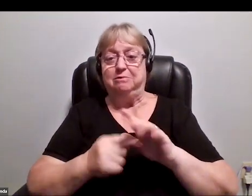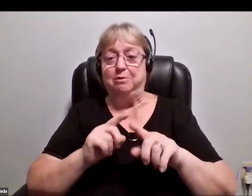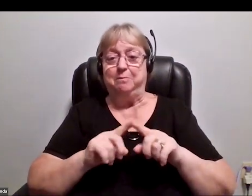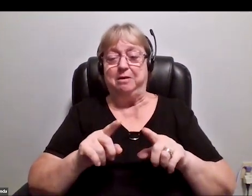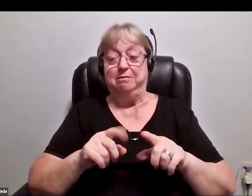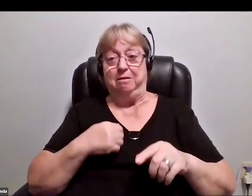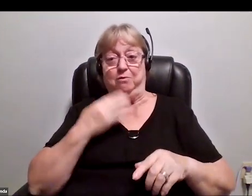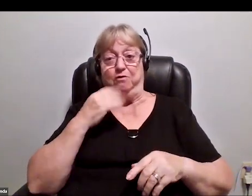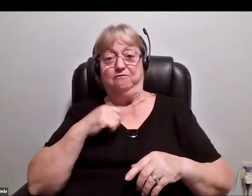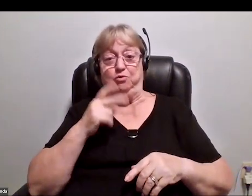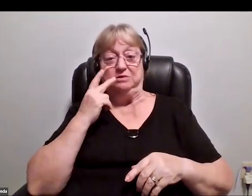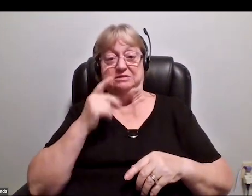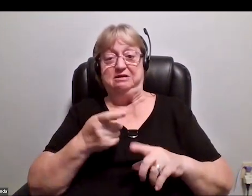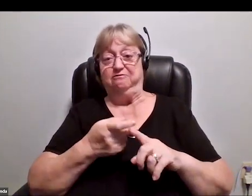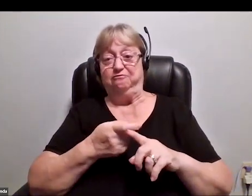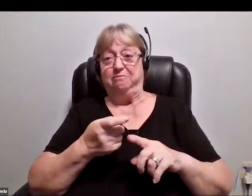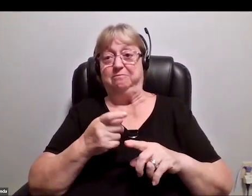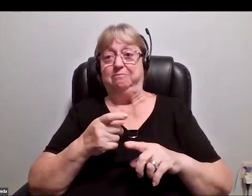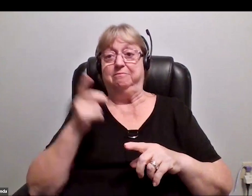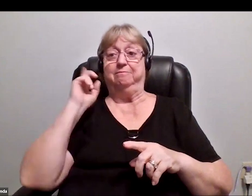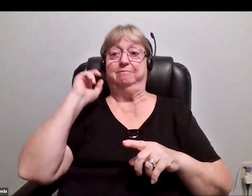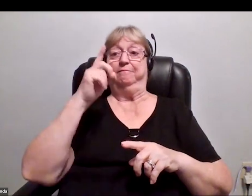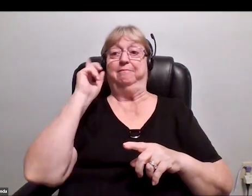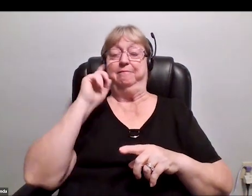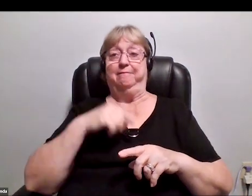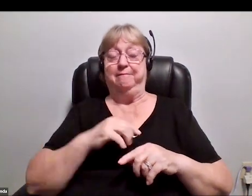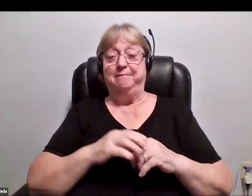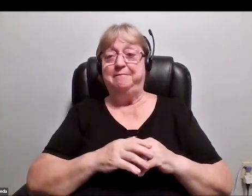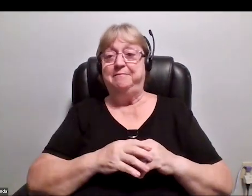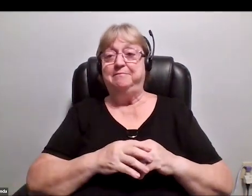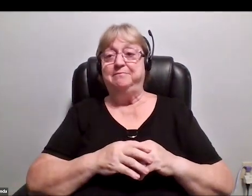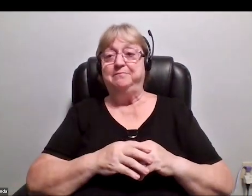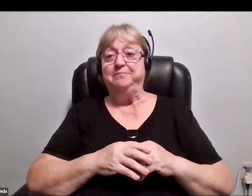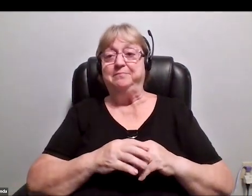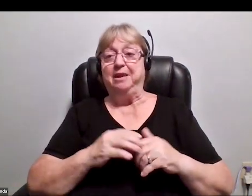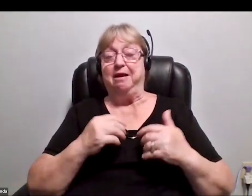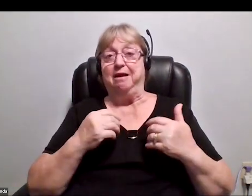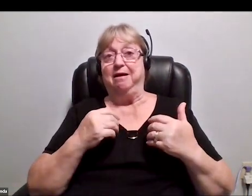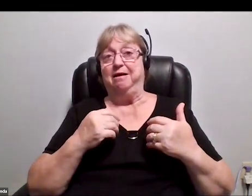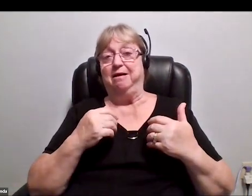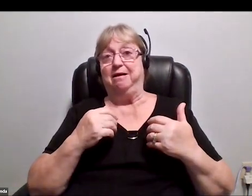by the row of guitars behind me, I also have a sort of overgrown hobby